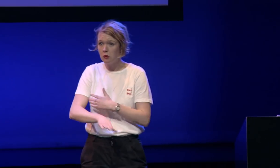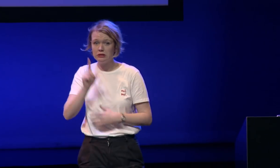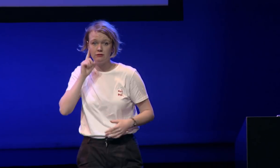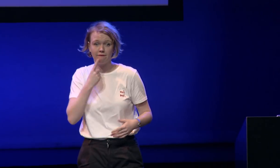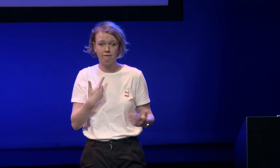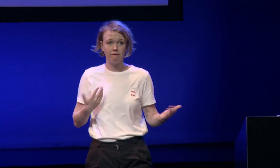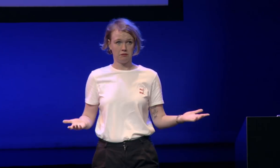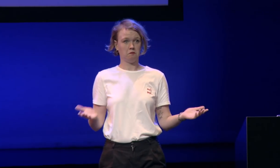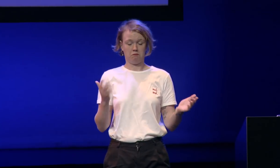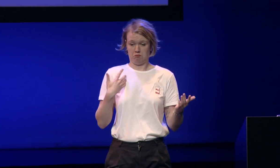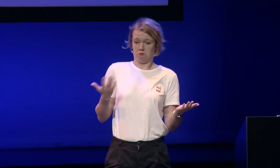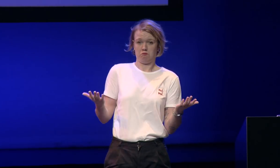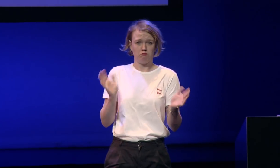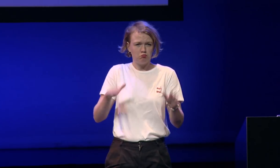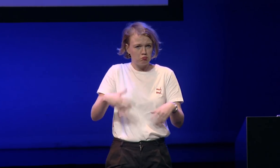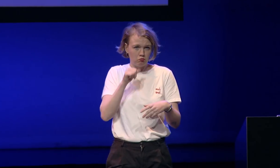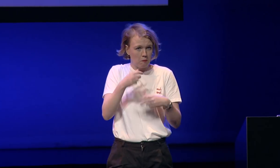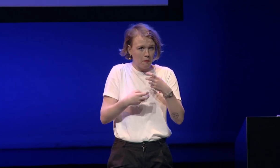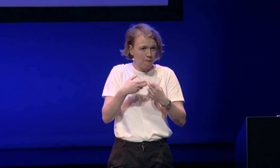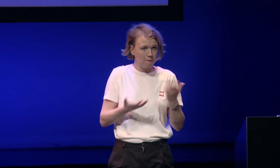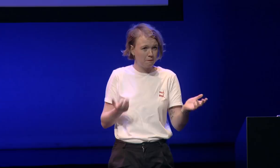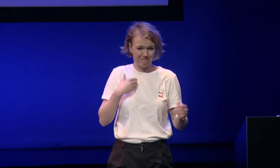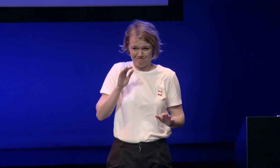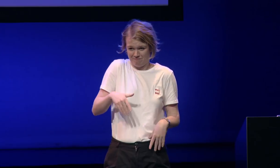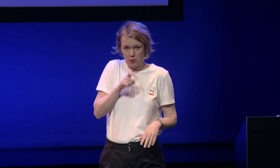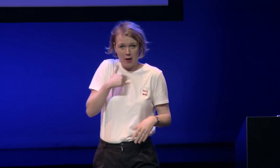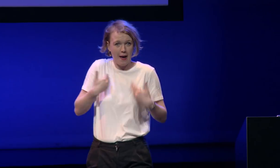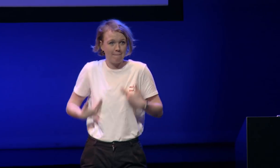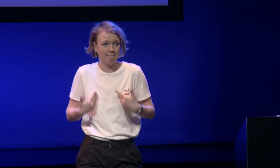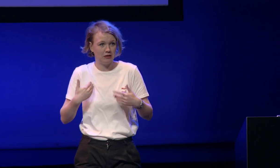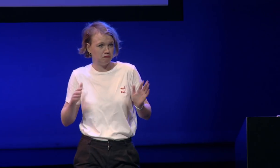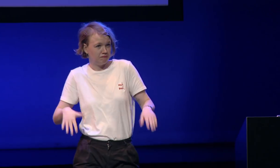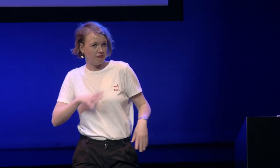deaf like me and for me that is not an issue that's no problem it makes me who